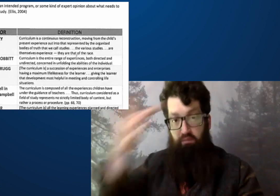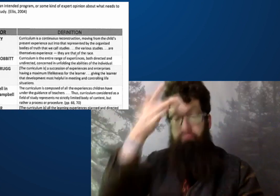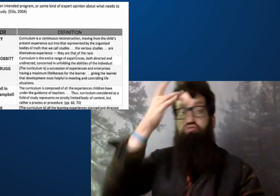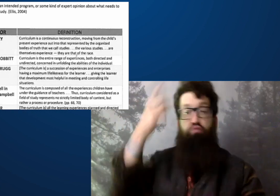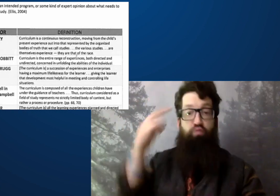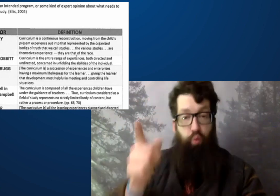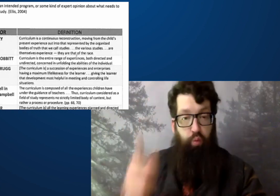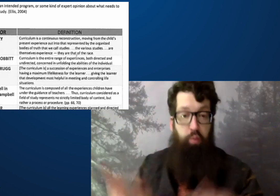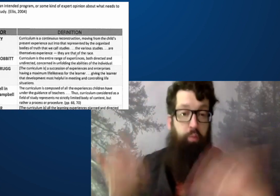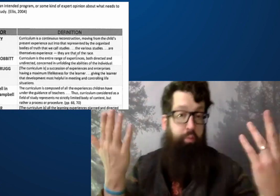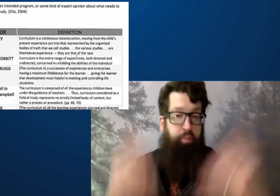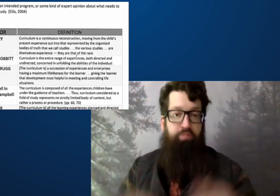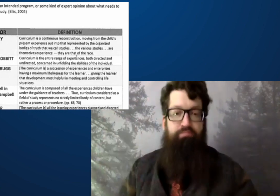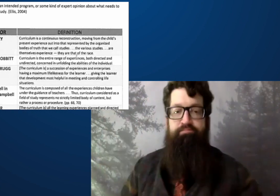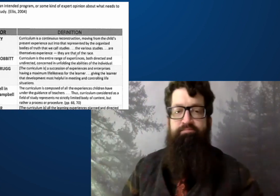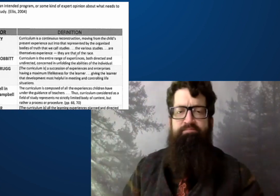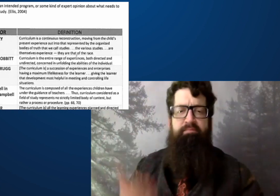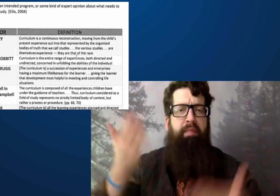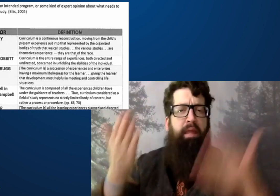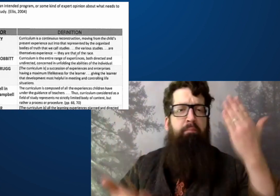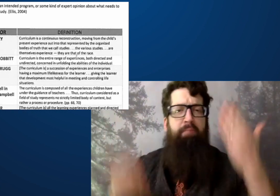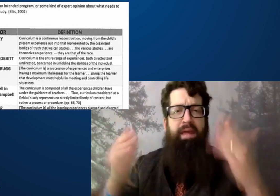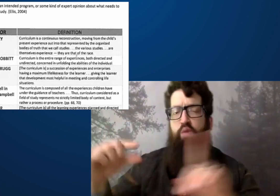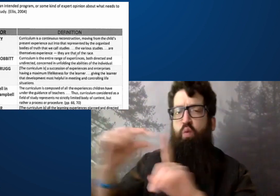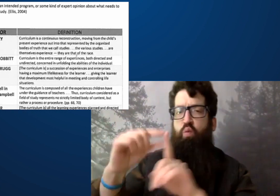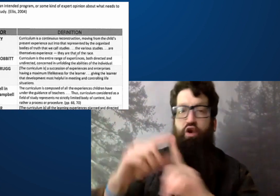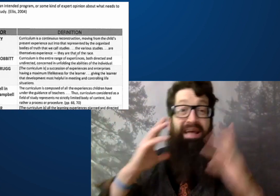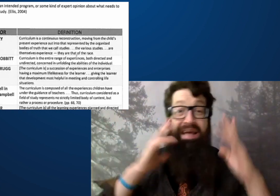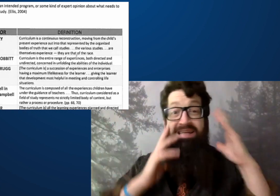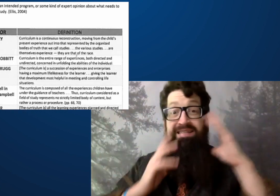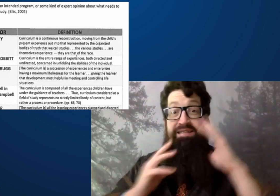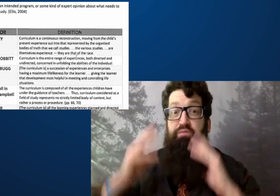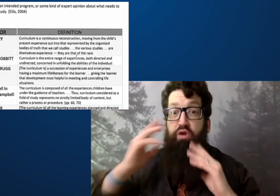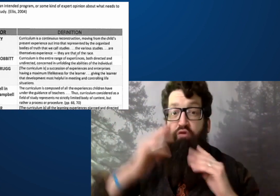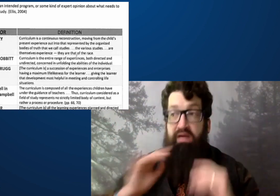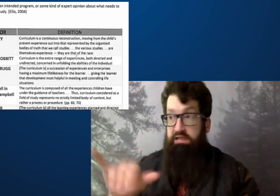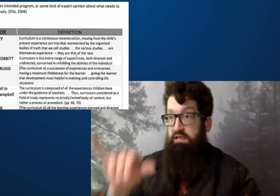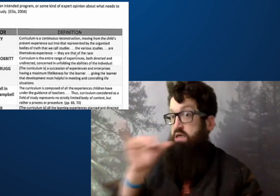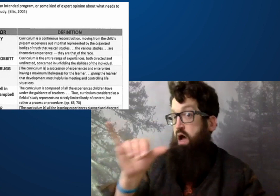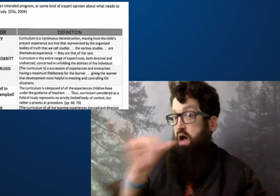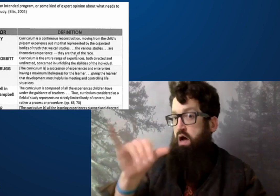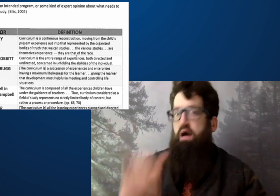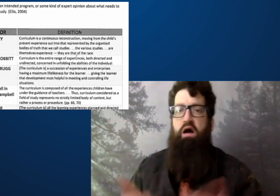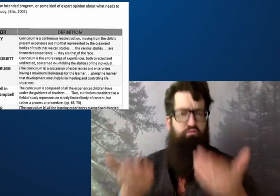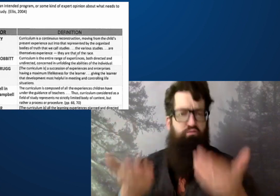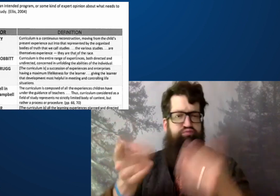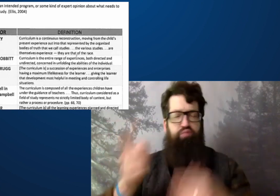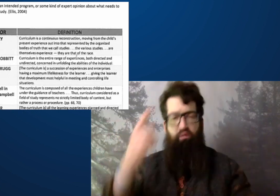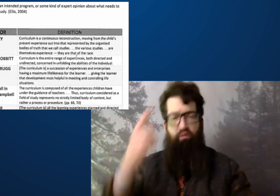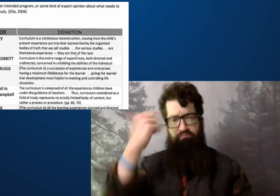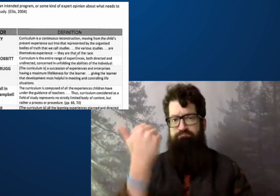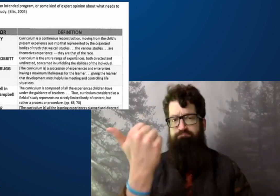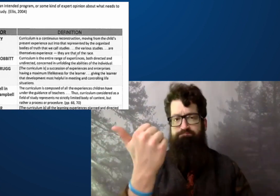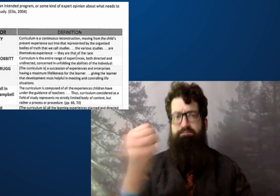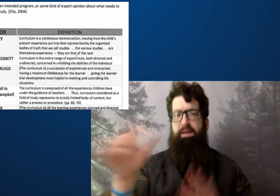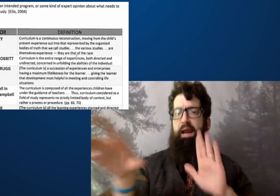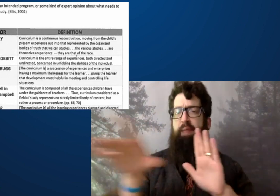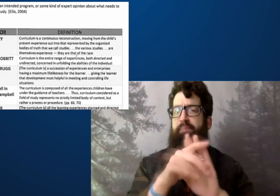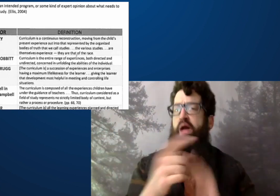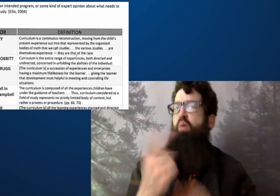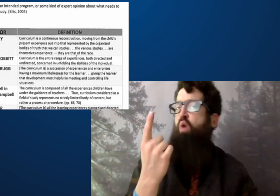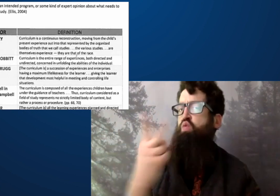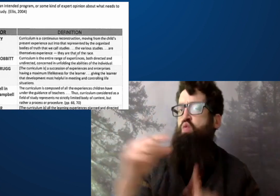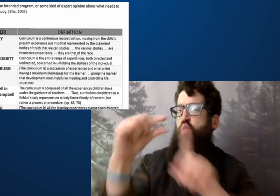Truth is one of them you might want to identify experiences is another.